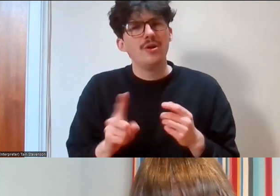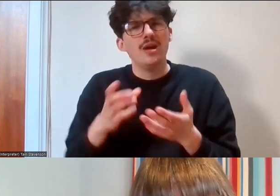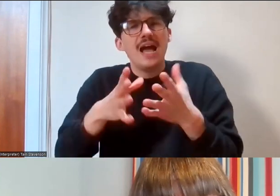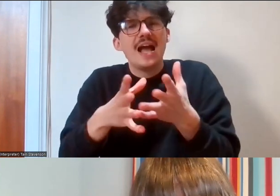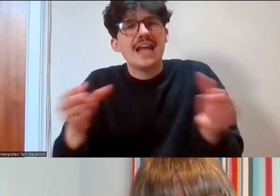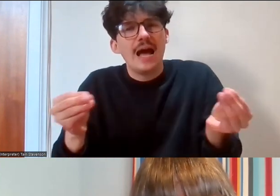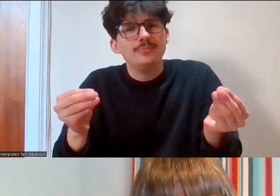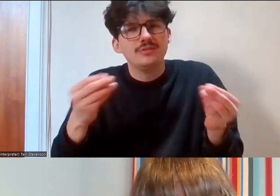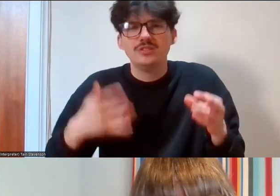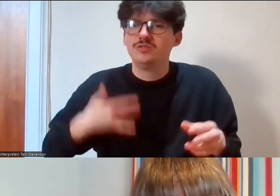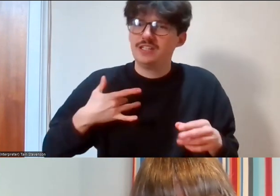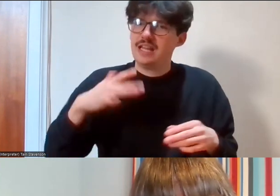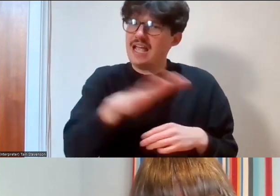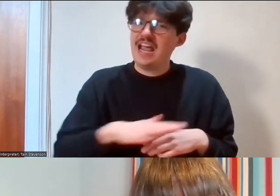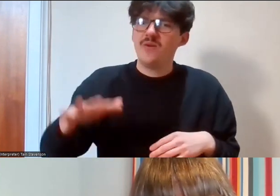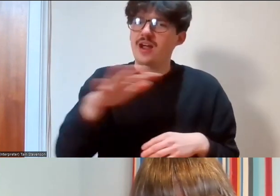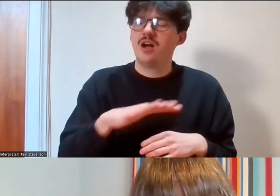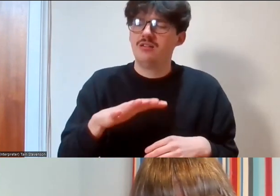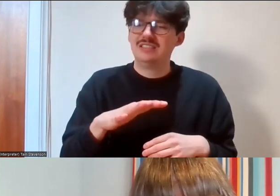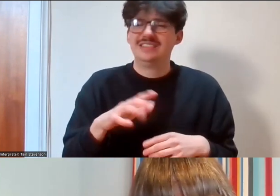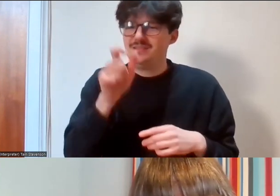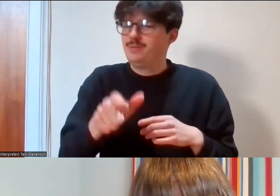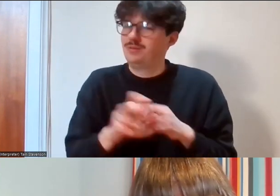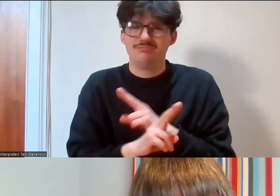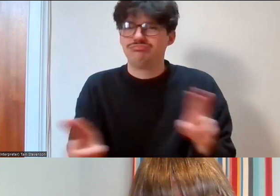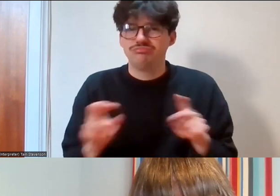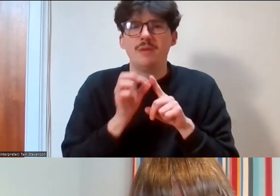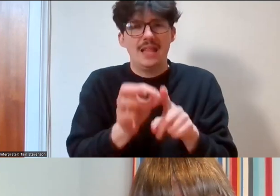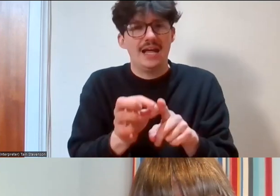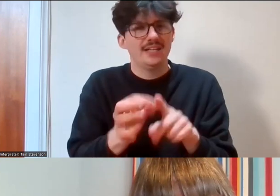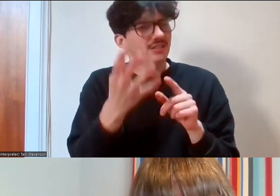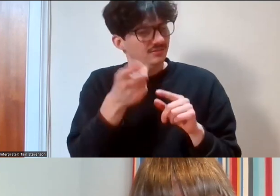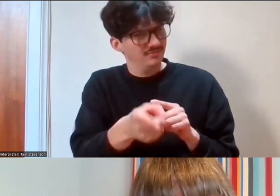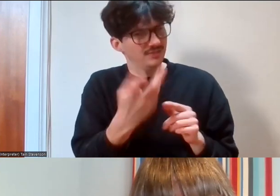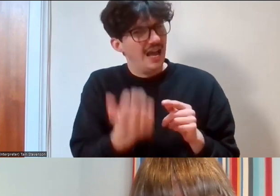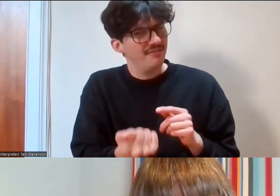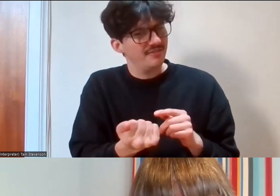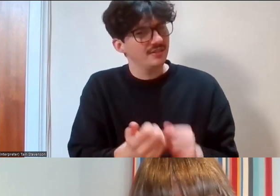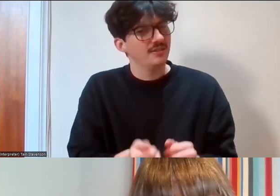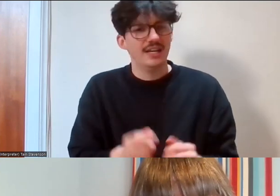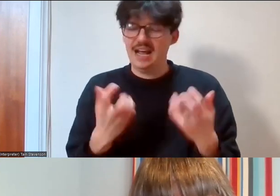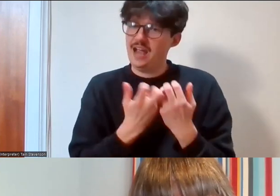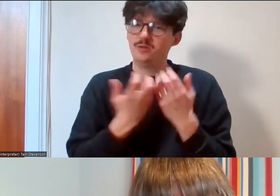that people are kind of applying to you to for grants and what do you do about that,